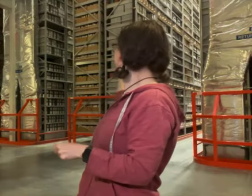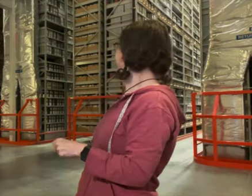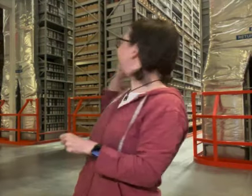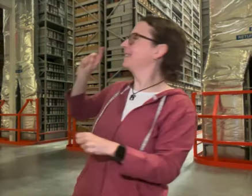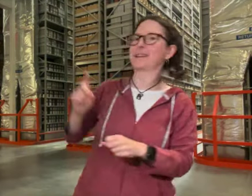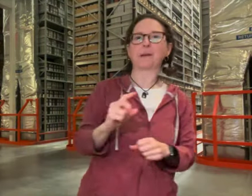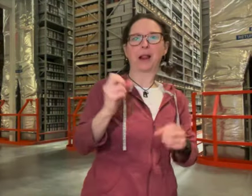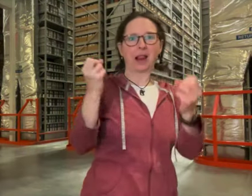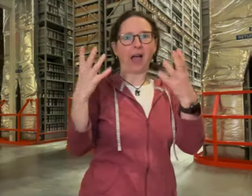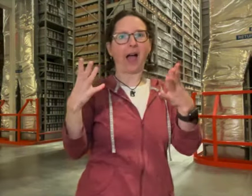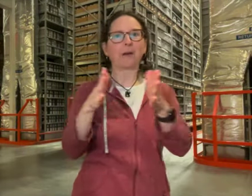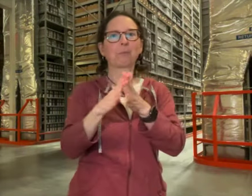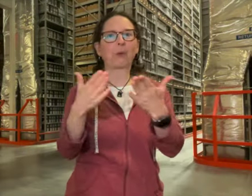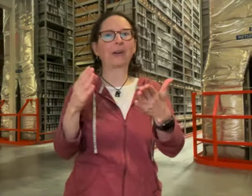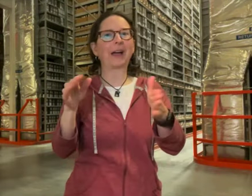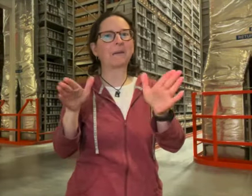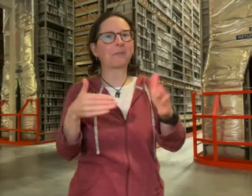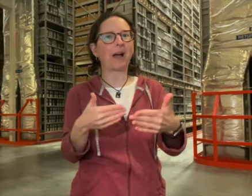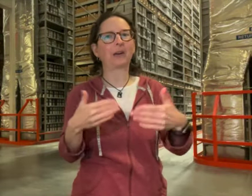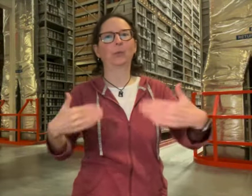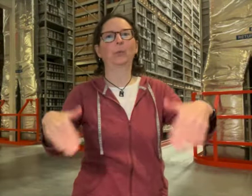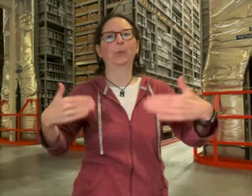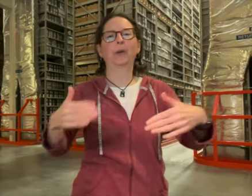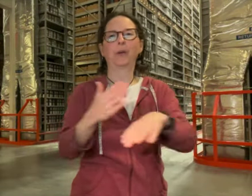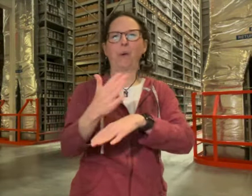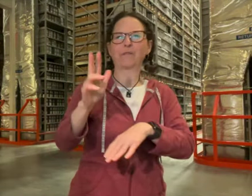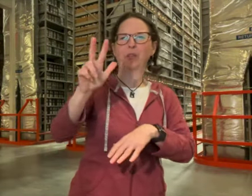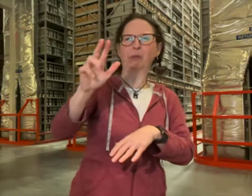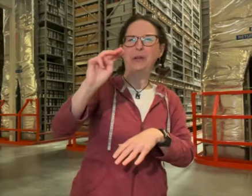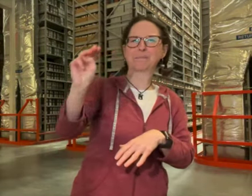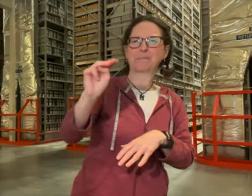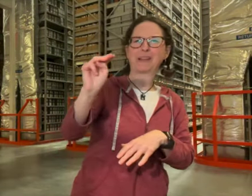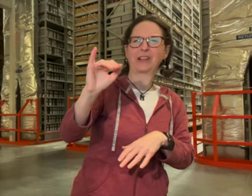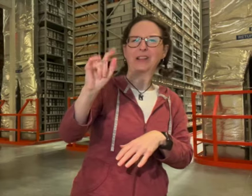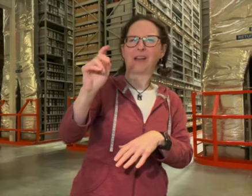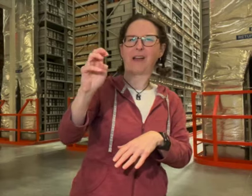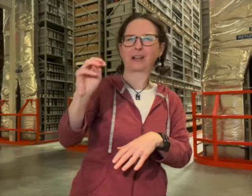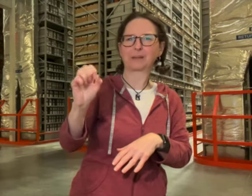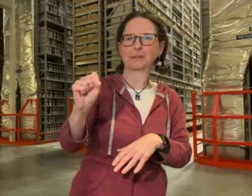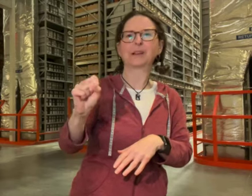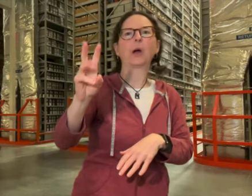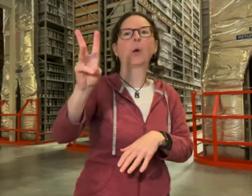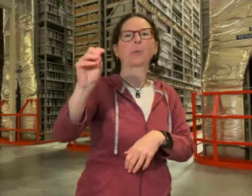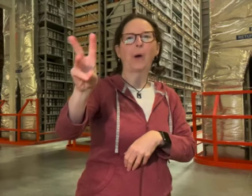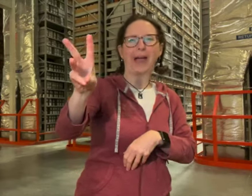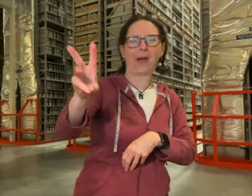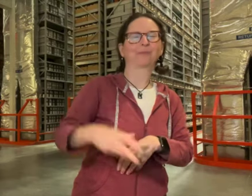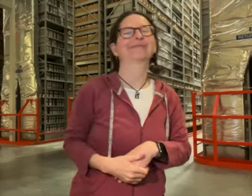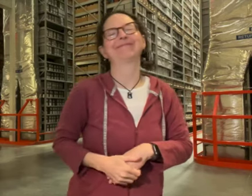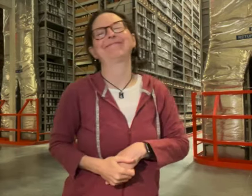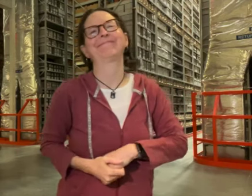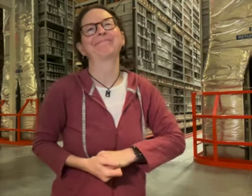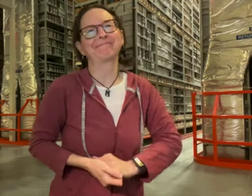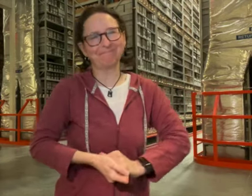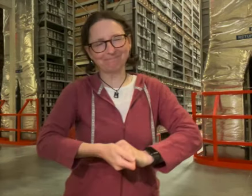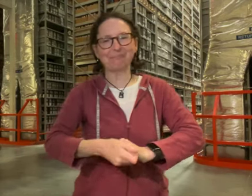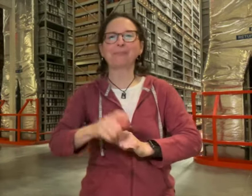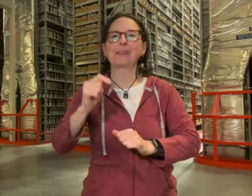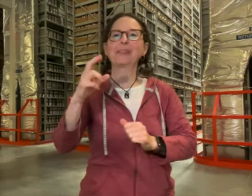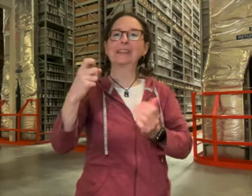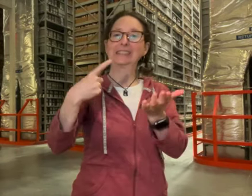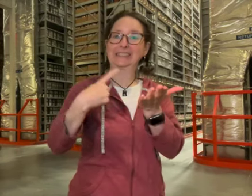as you can see there are lots of books and boxes behind me we have over 3 million items here wow